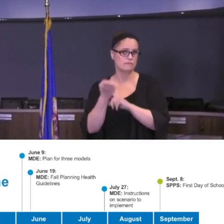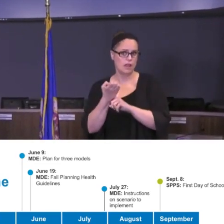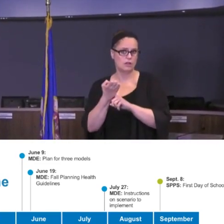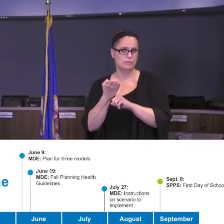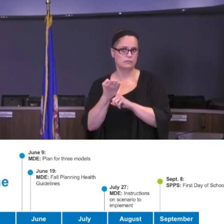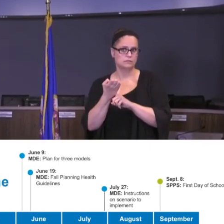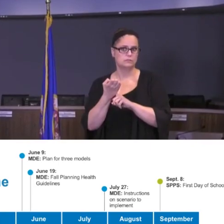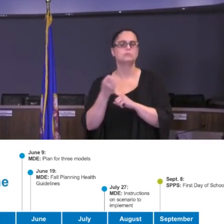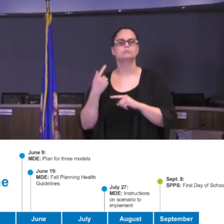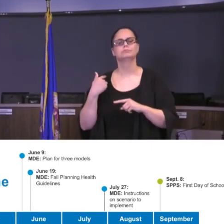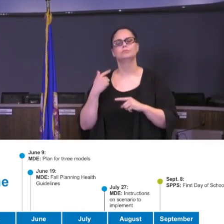able to do so.